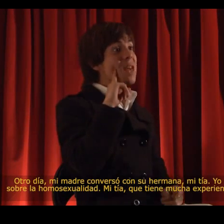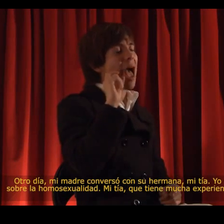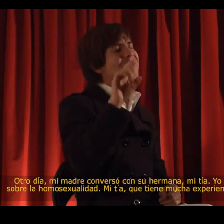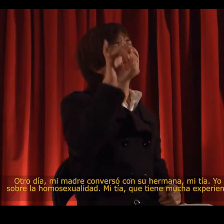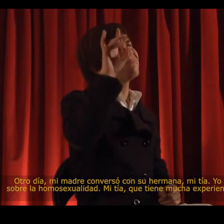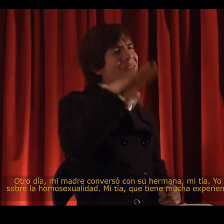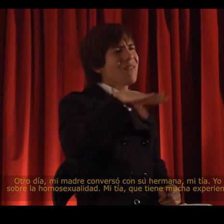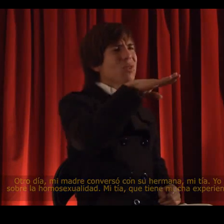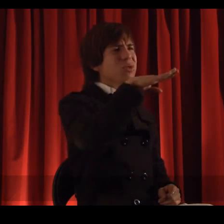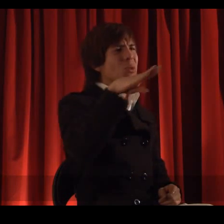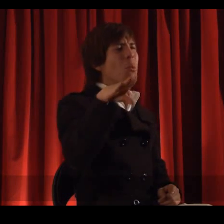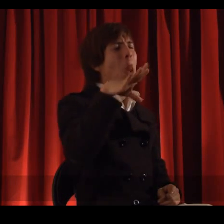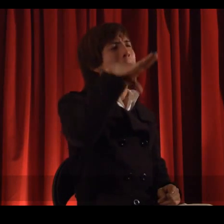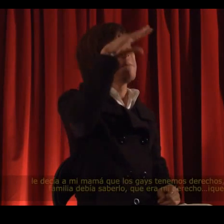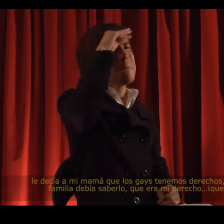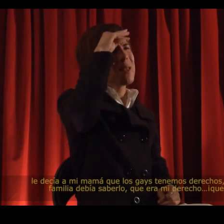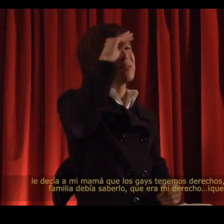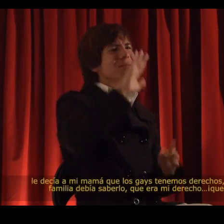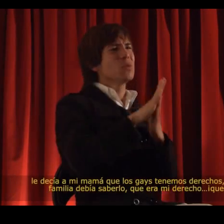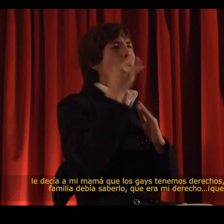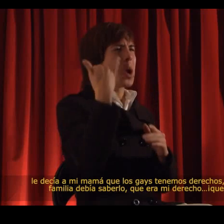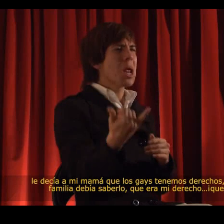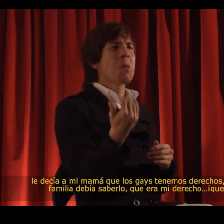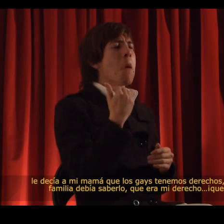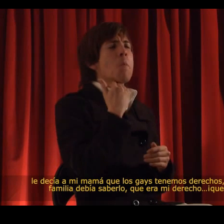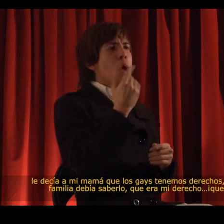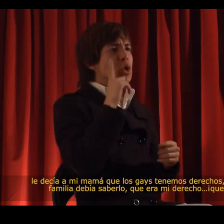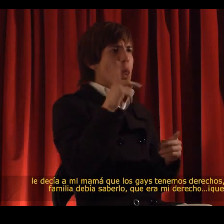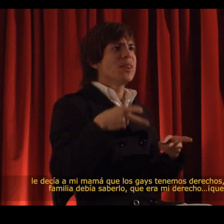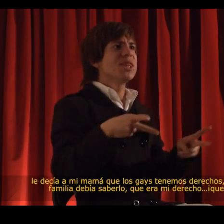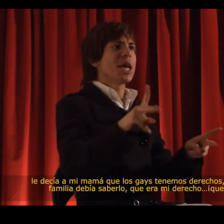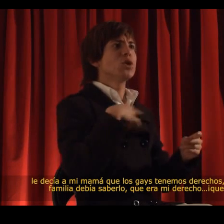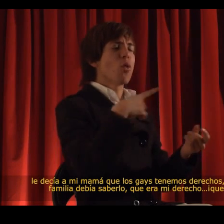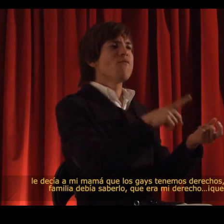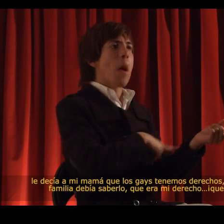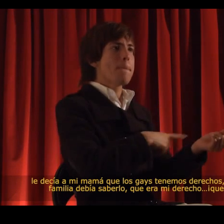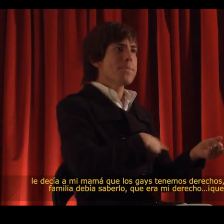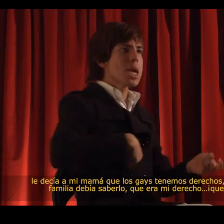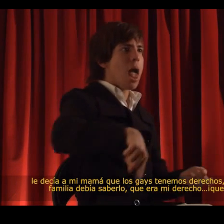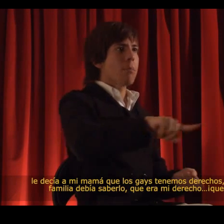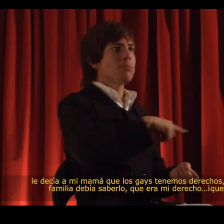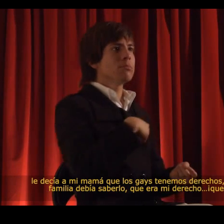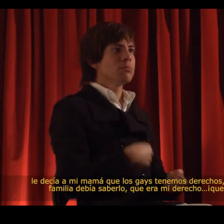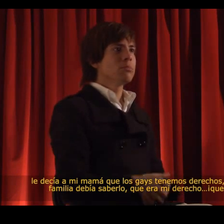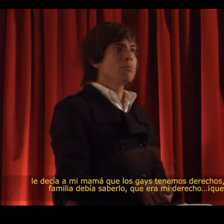My aunt, who knew a lot about this topic, told my mother that gays had rights and that the whole family should know about it and that it was my right.